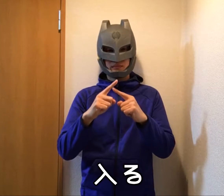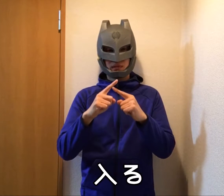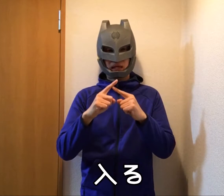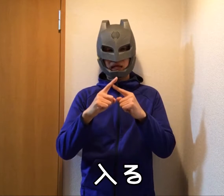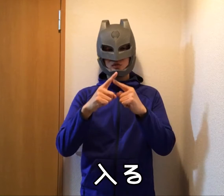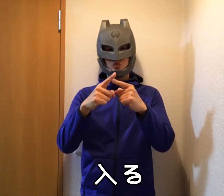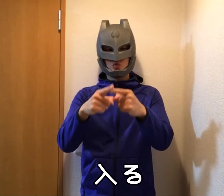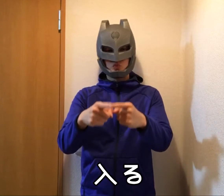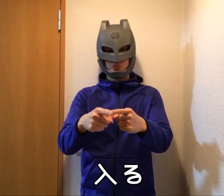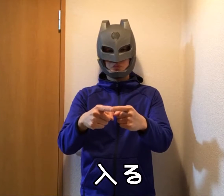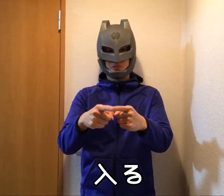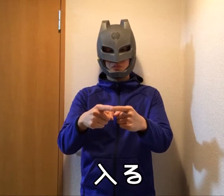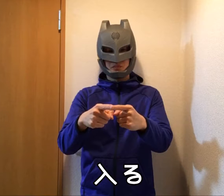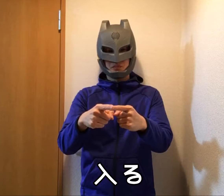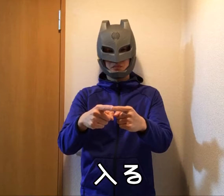Enter